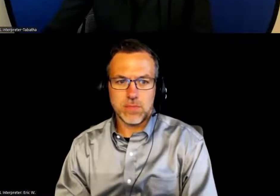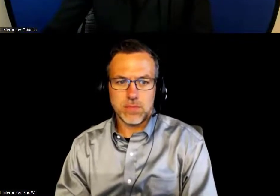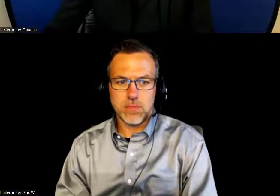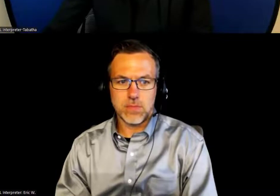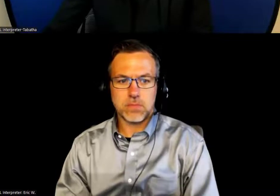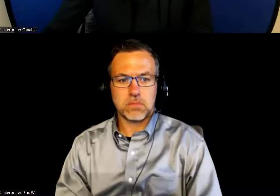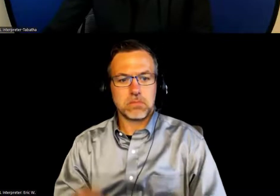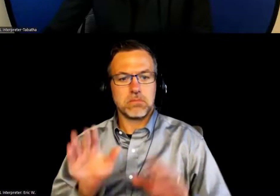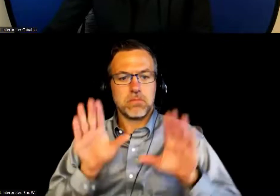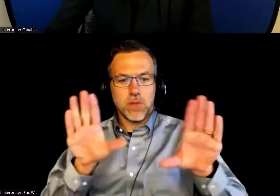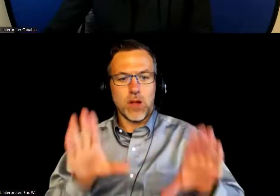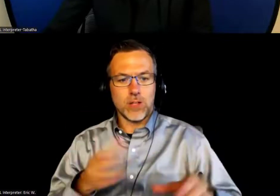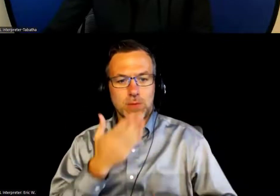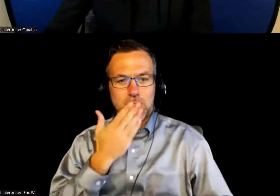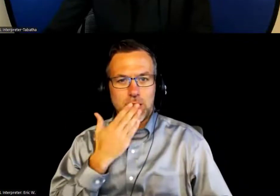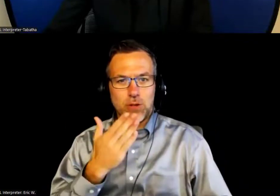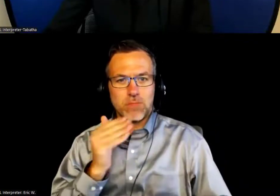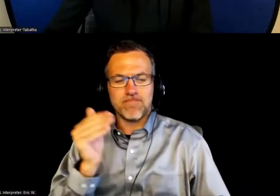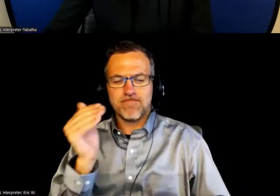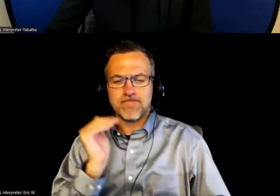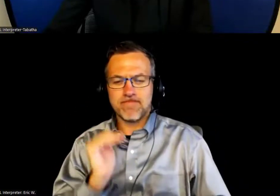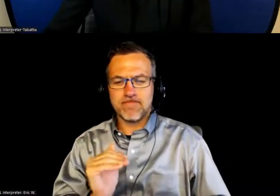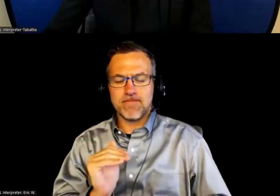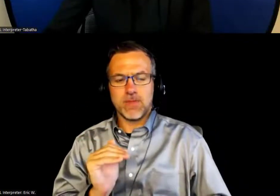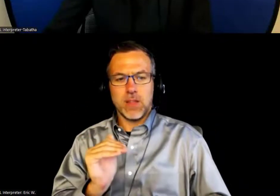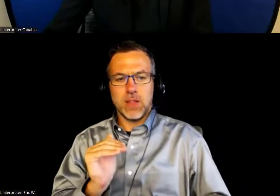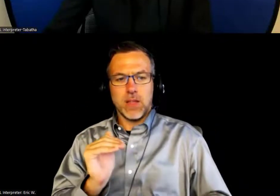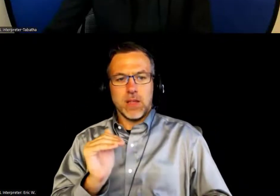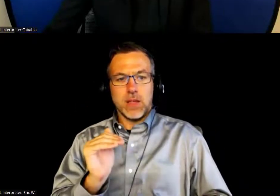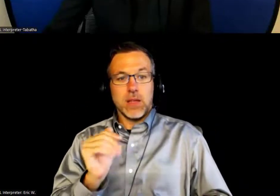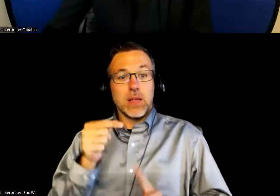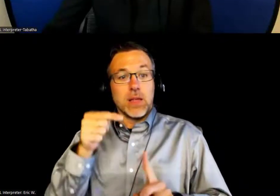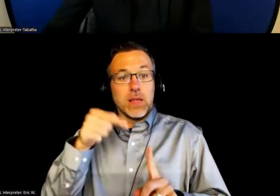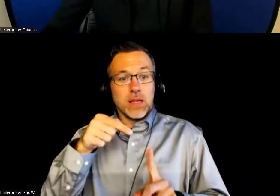Omar McCrimmon: Awesome. Thank you. All right. So this is actually the other question.